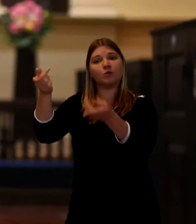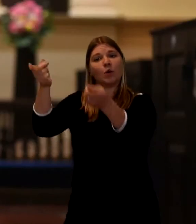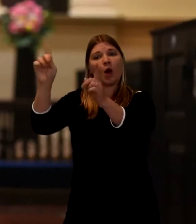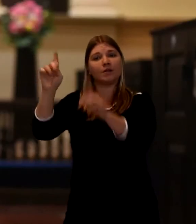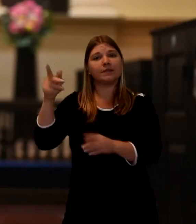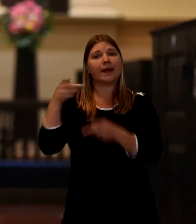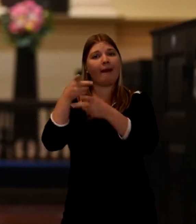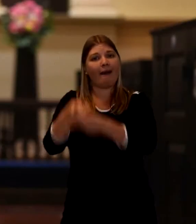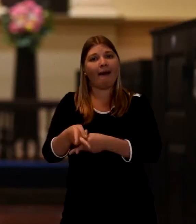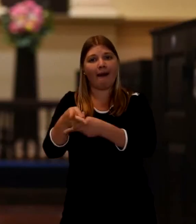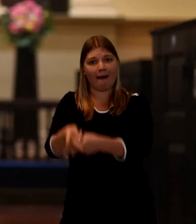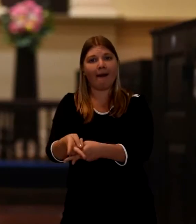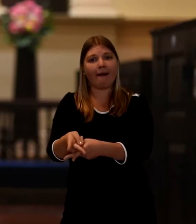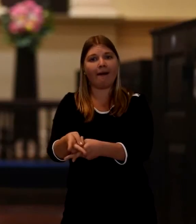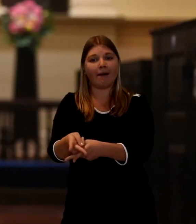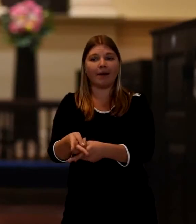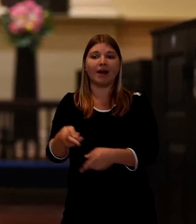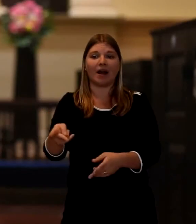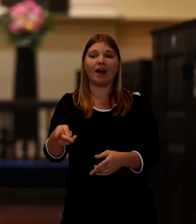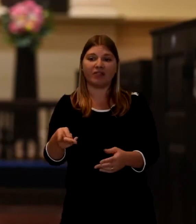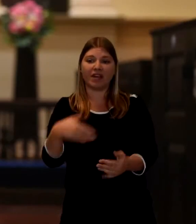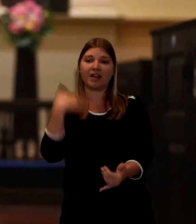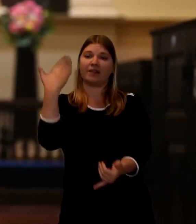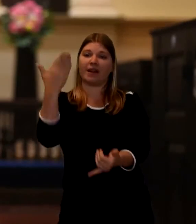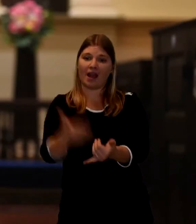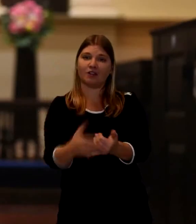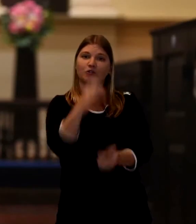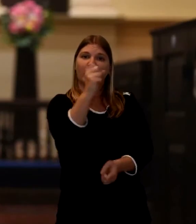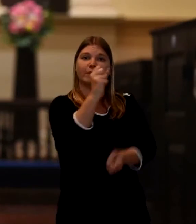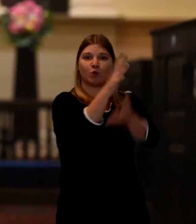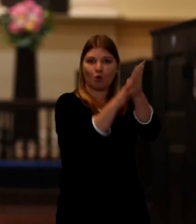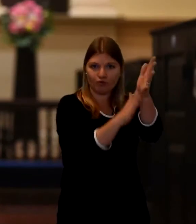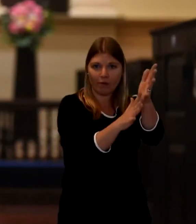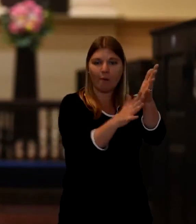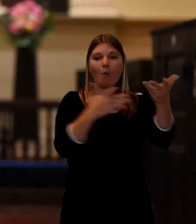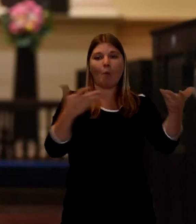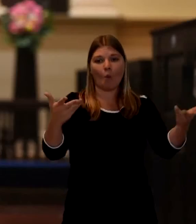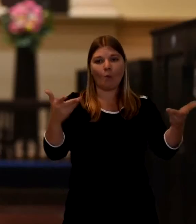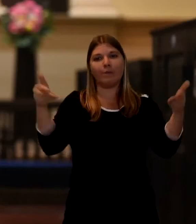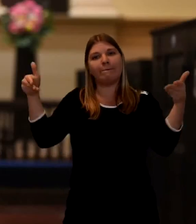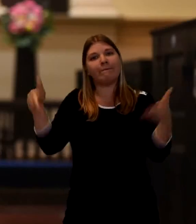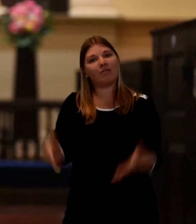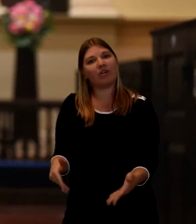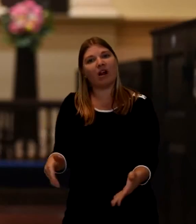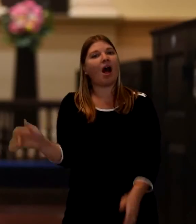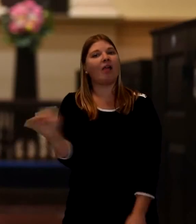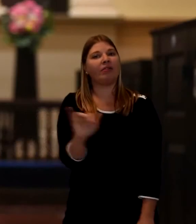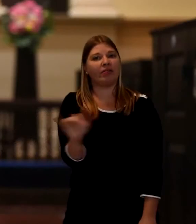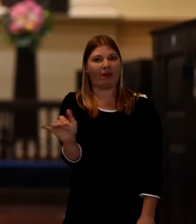And then the final act is to commit them in a crematorium to be burnt, Or at a burial to the ground.